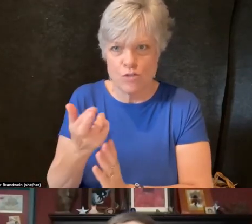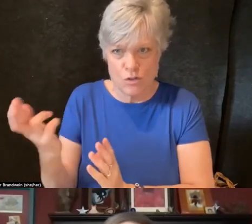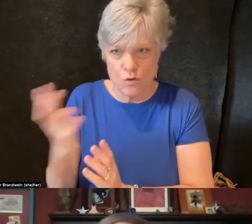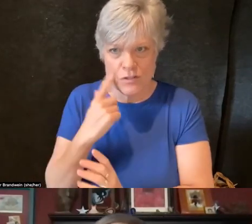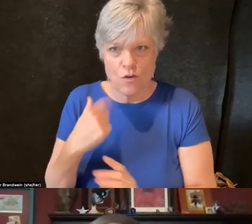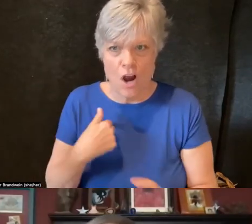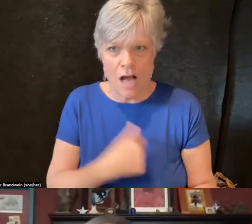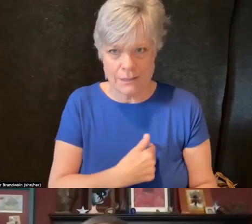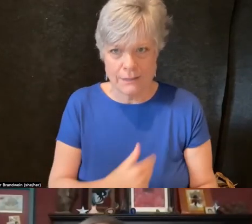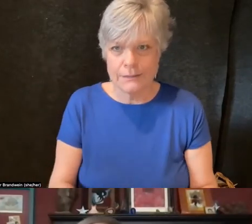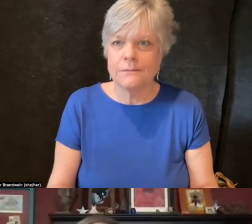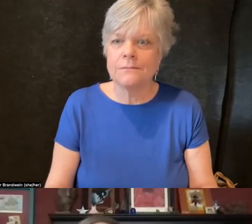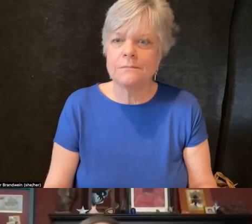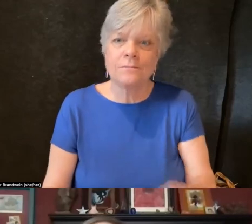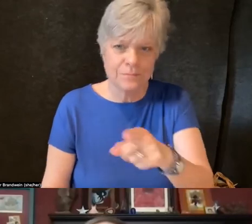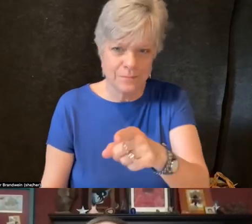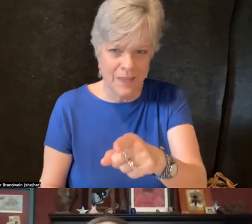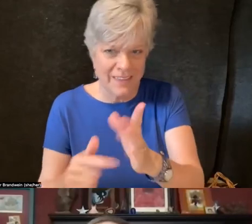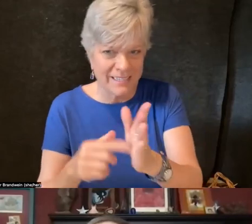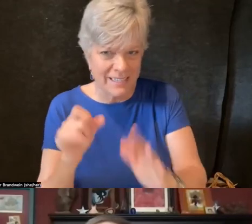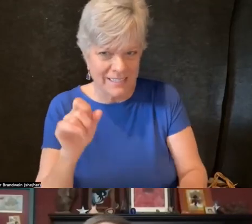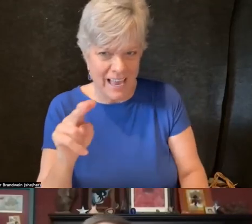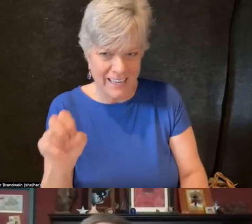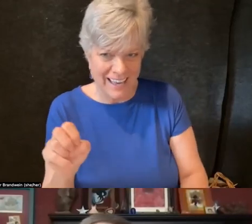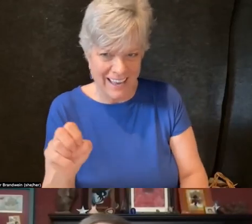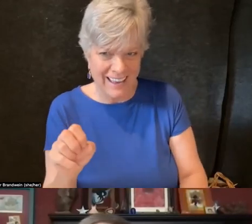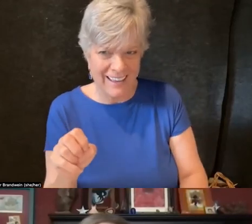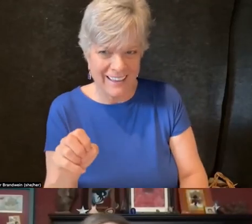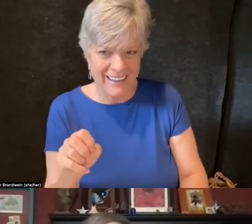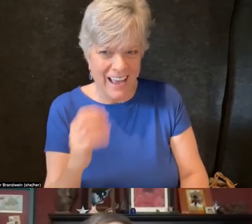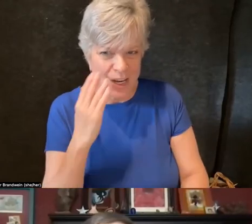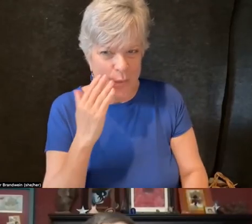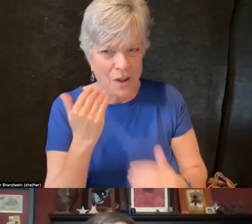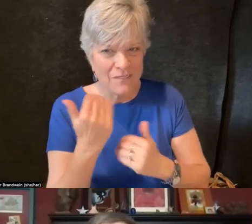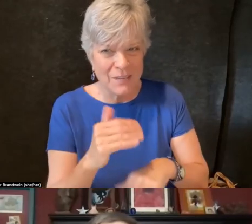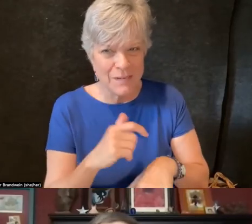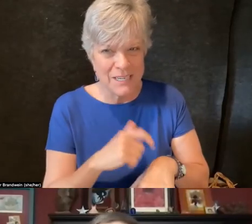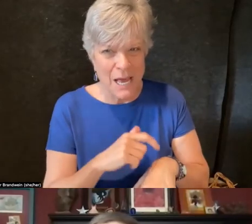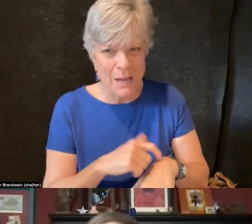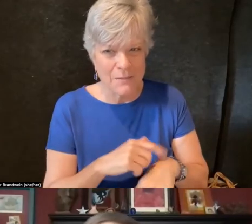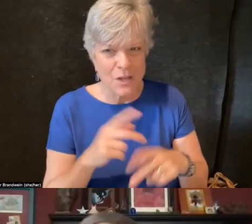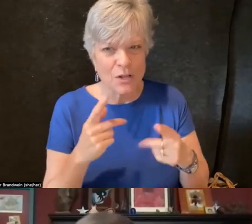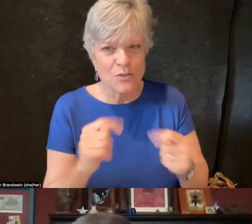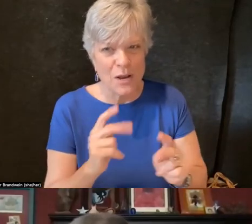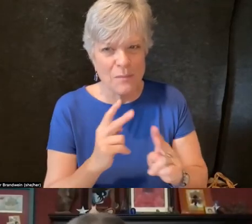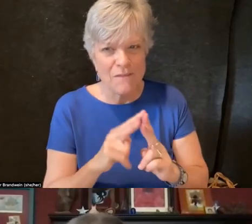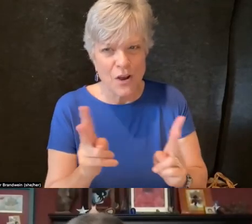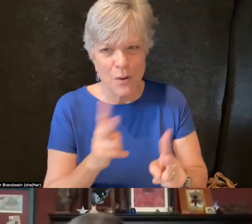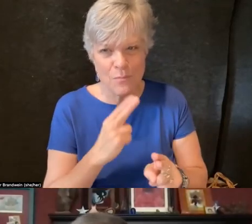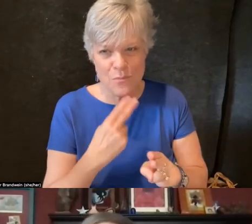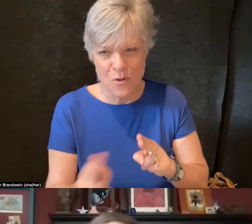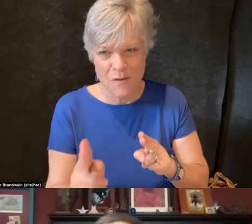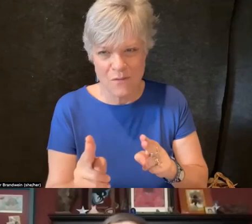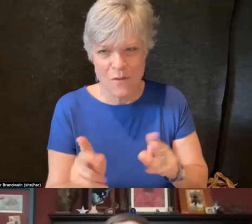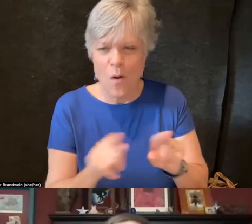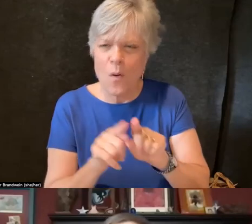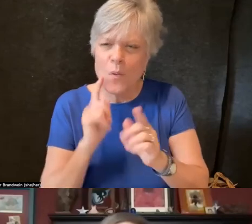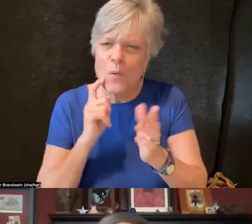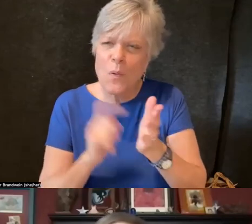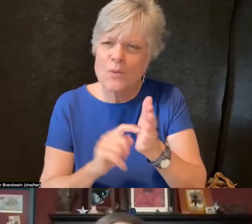This is Diane speaking. Thank you, Ann. I know that we have limited time so I'll try to be very brief and I'm also noticing some comments in the chat as well.